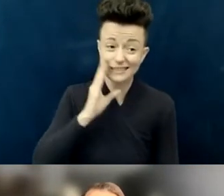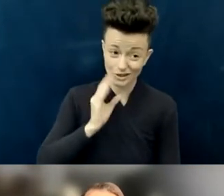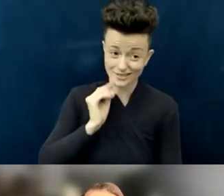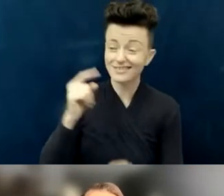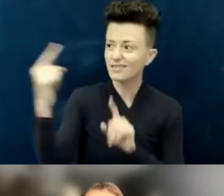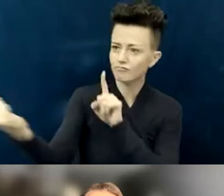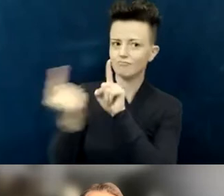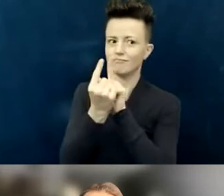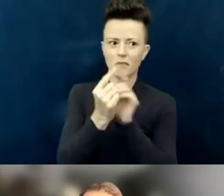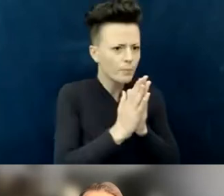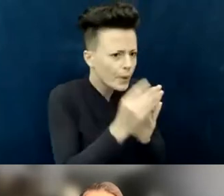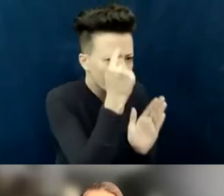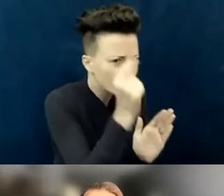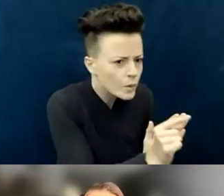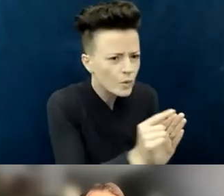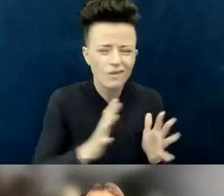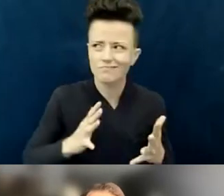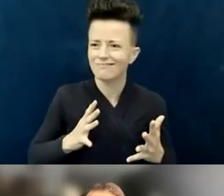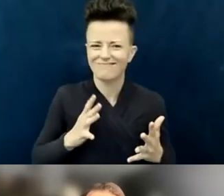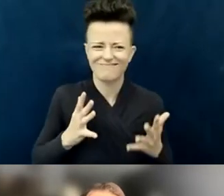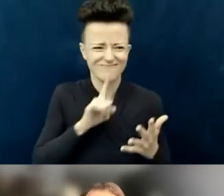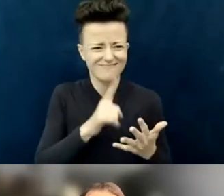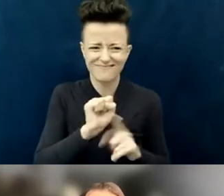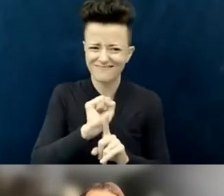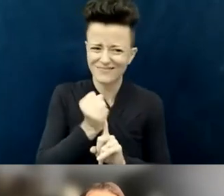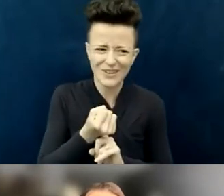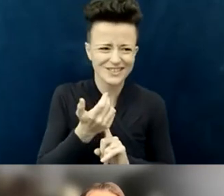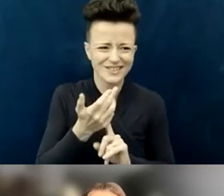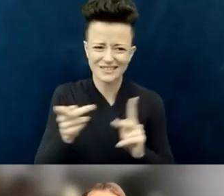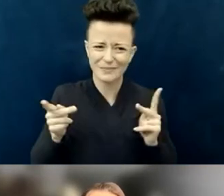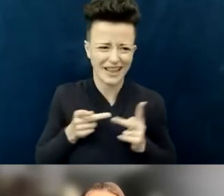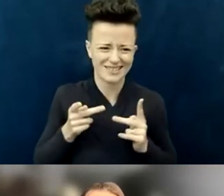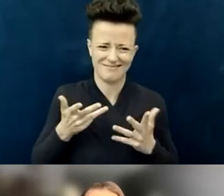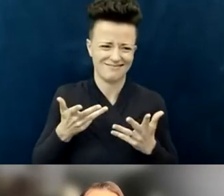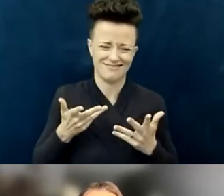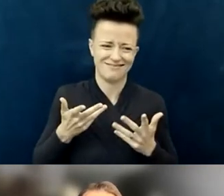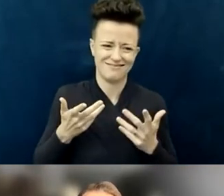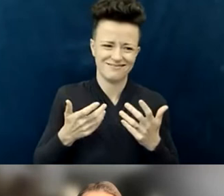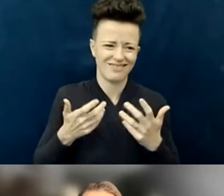at a time and in a place and in a situation where that was not invited